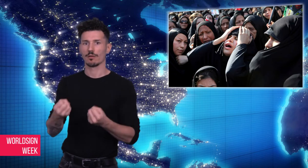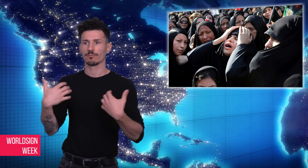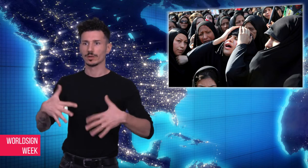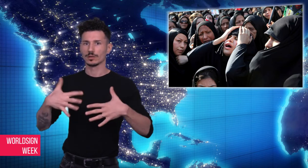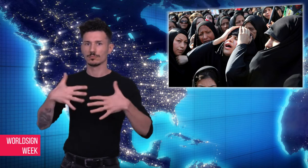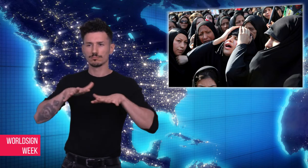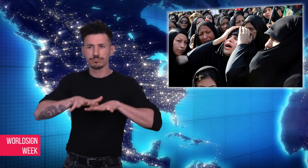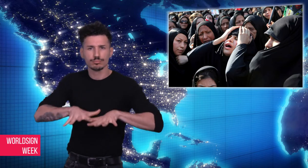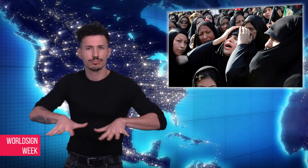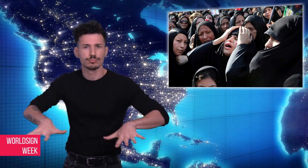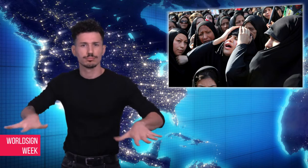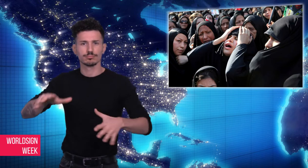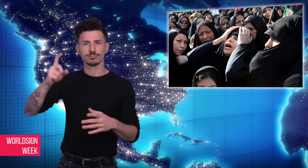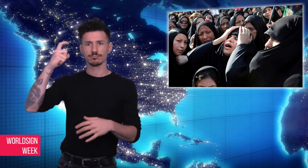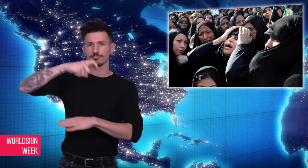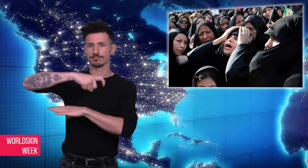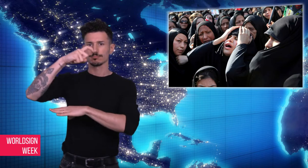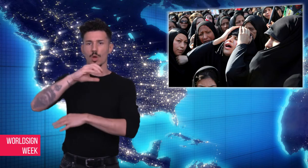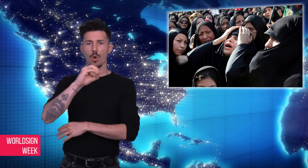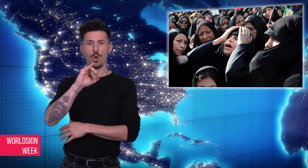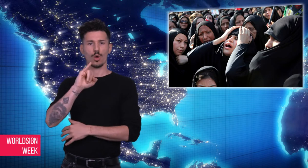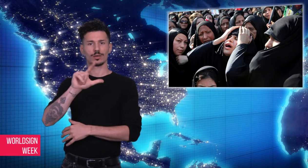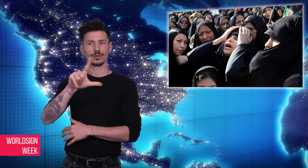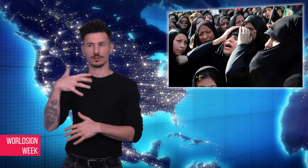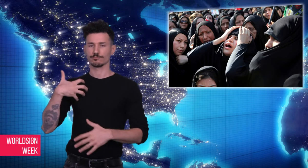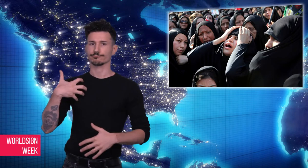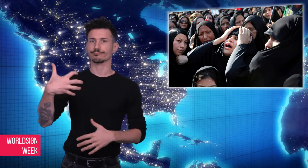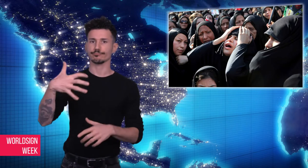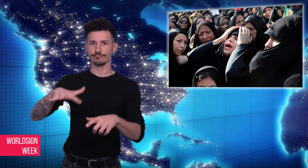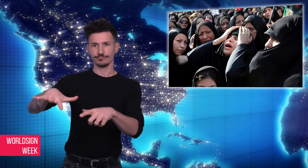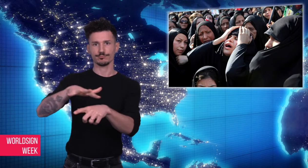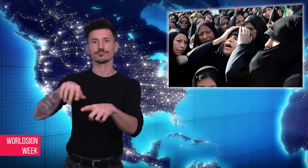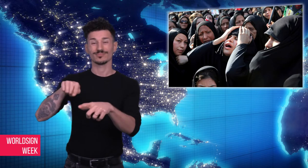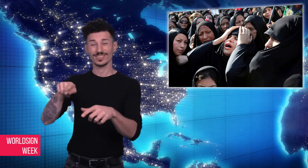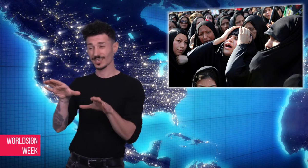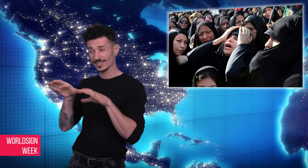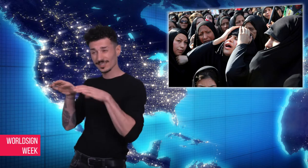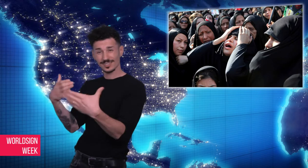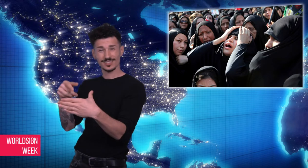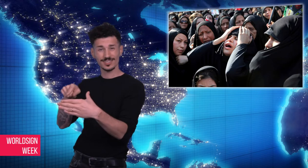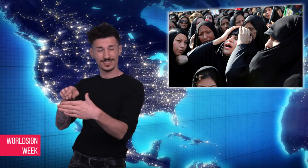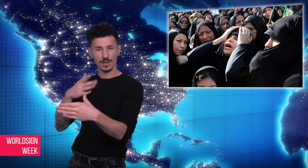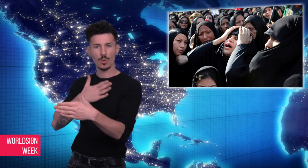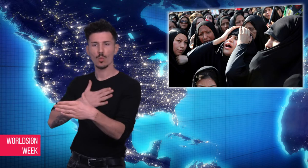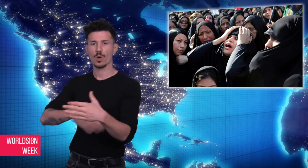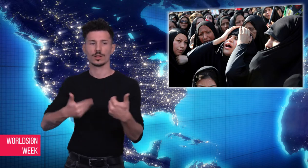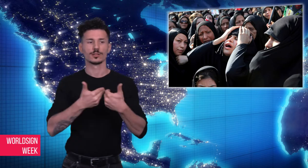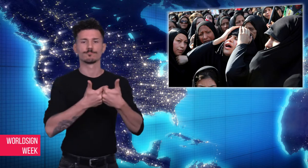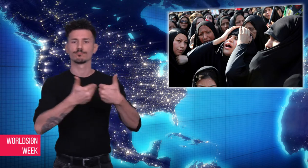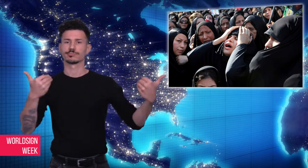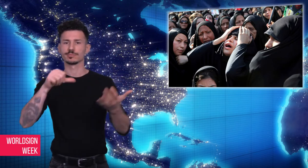been seeking independence from Iran. Iran accused the United